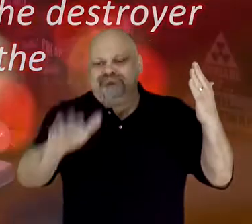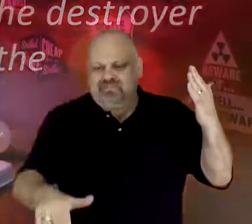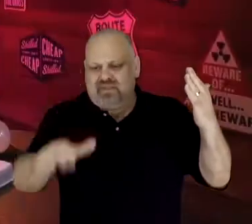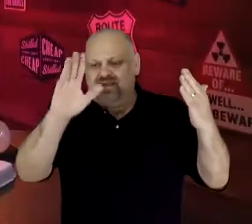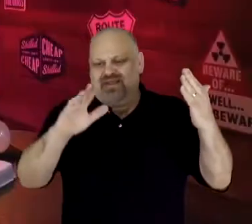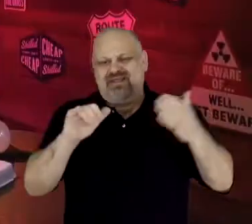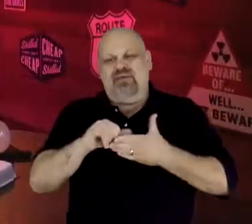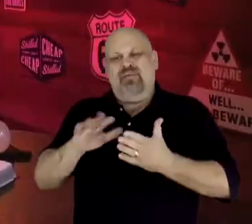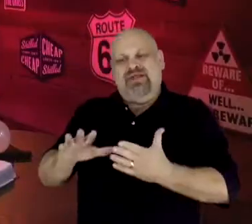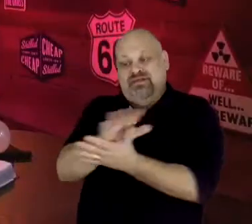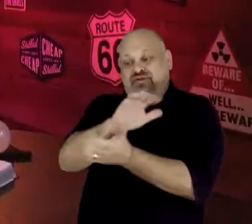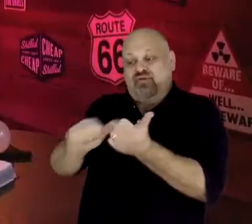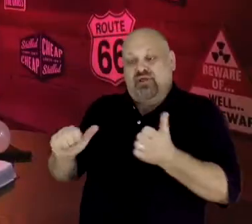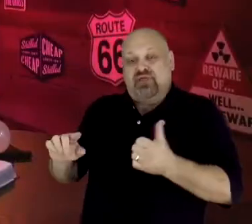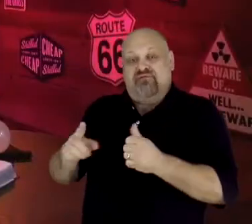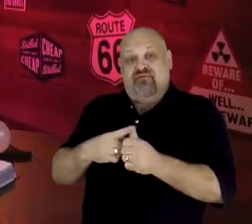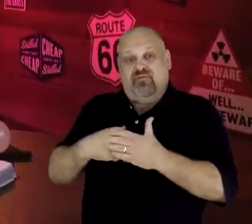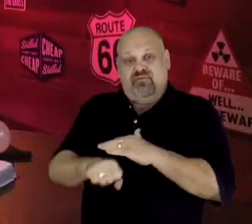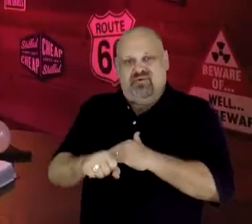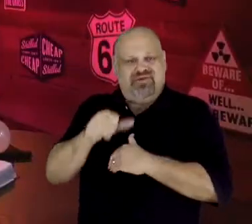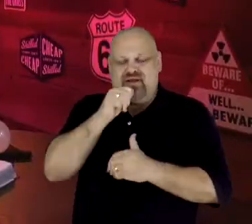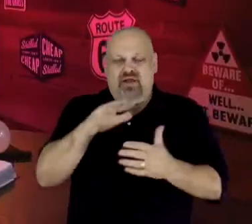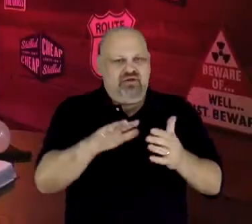Moses tried to turn down the opportunity to lead